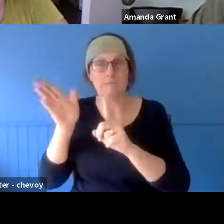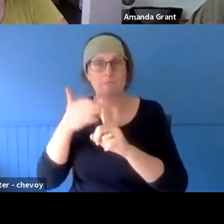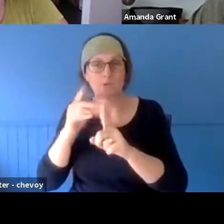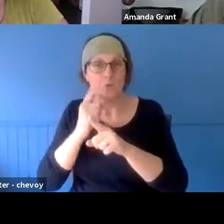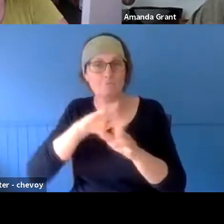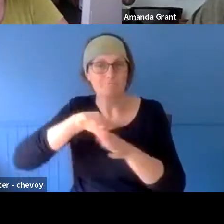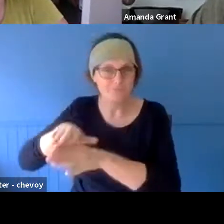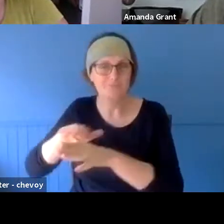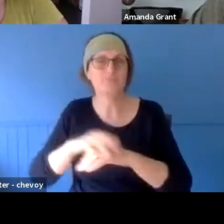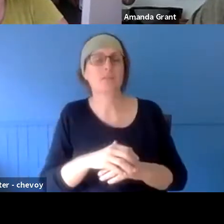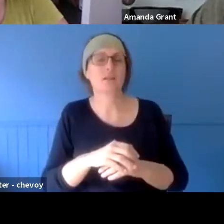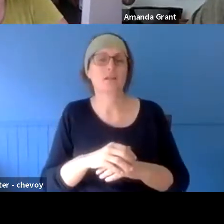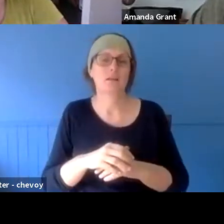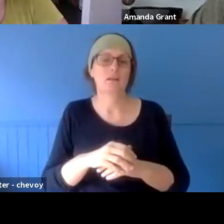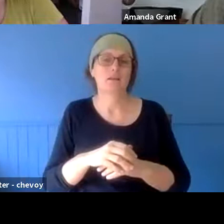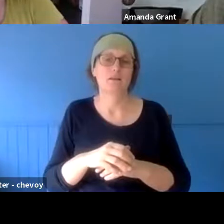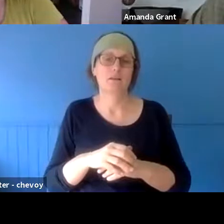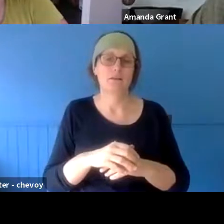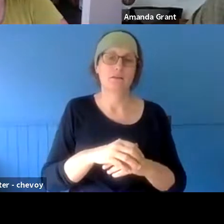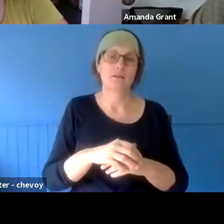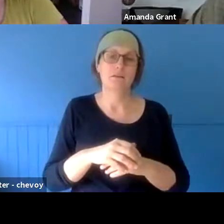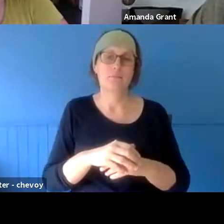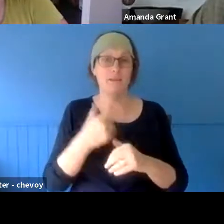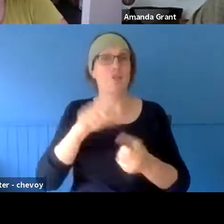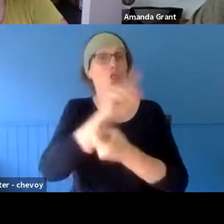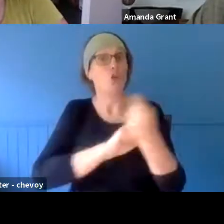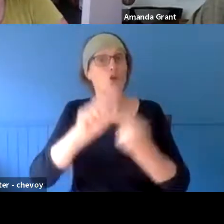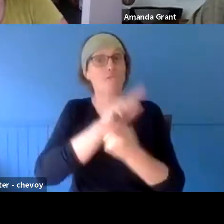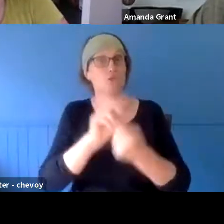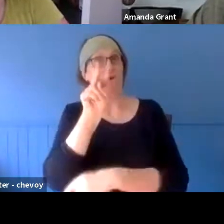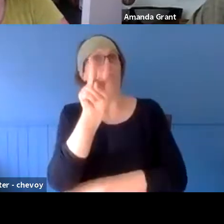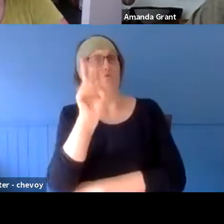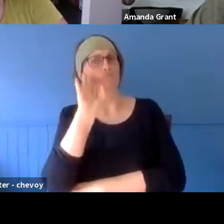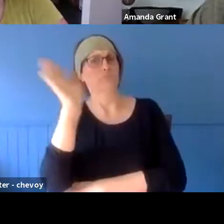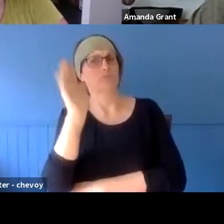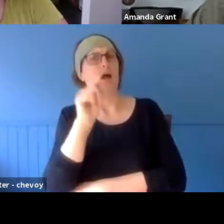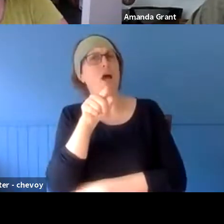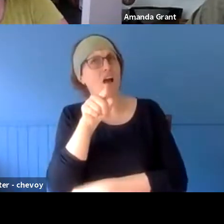and hearing the talk of conference about trauma - we haven't built up a